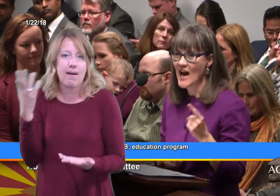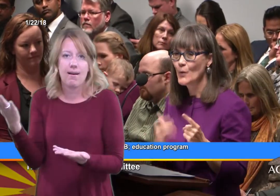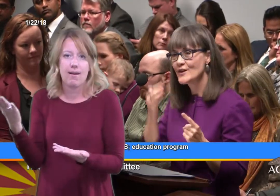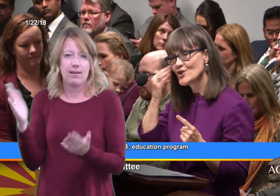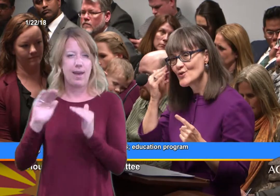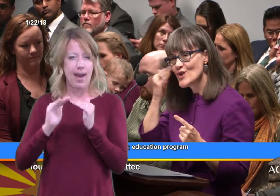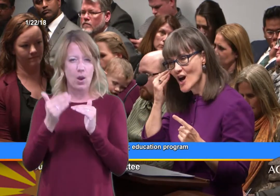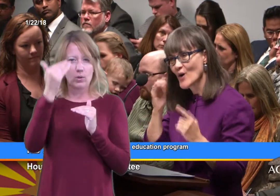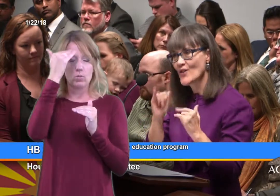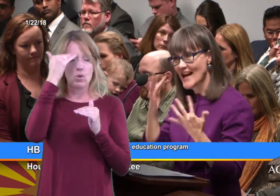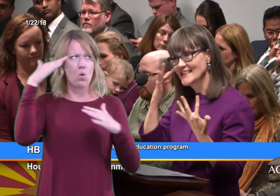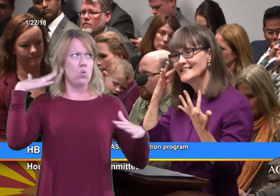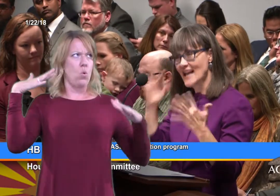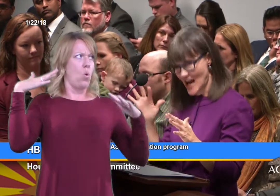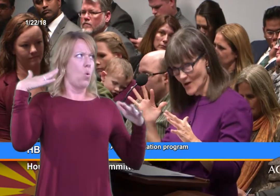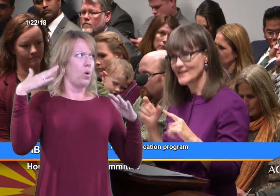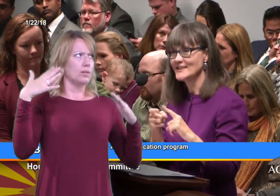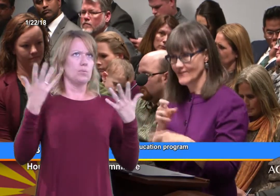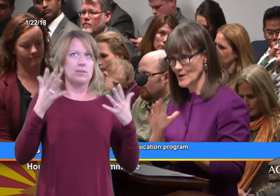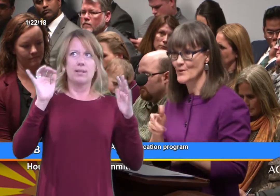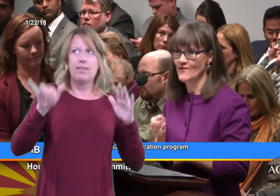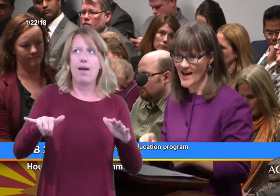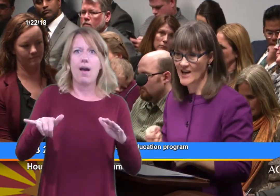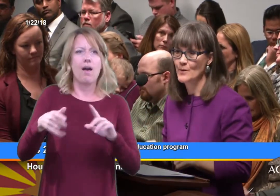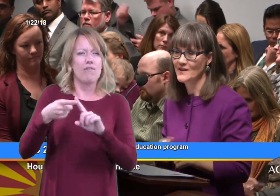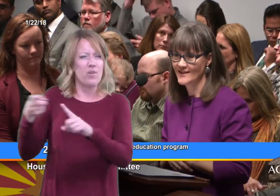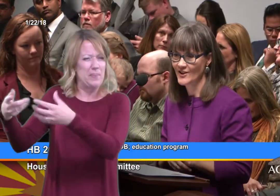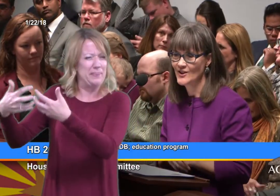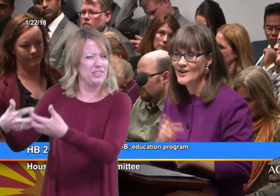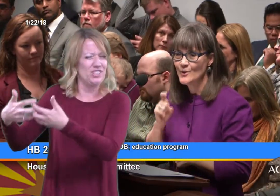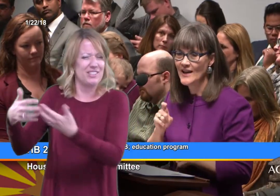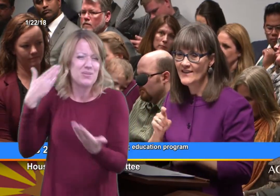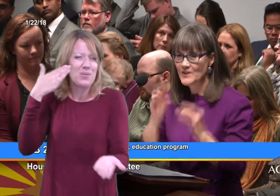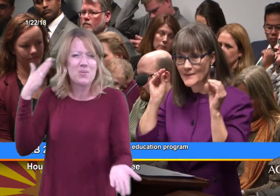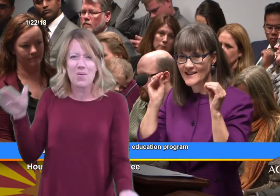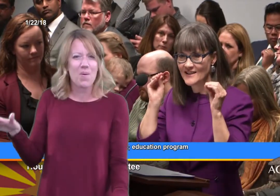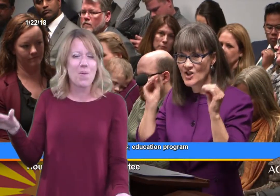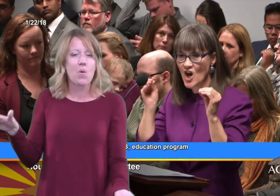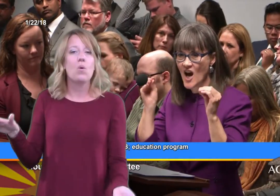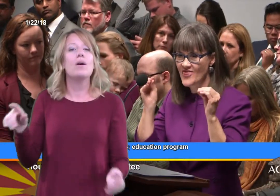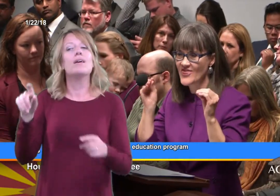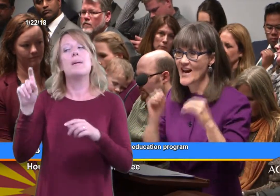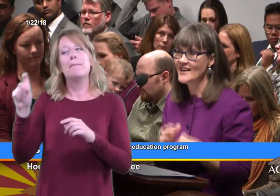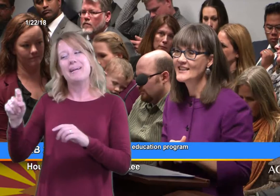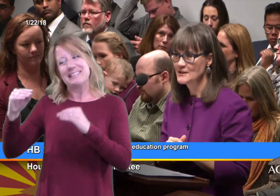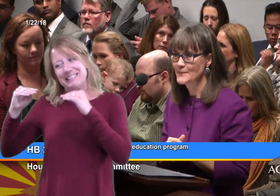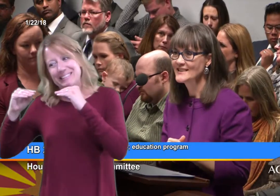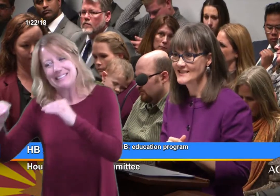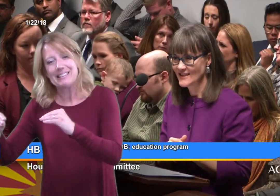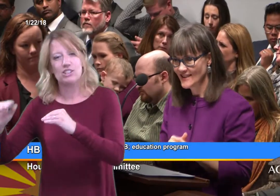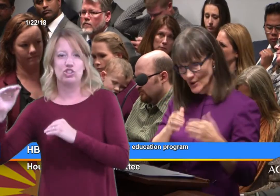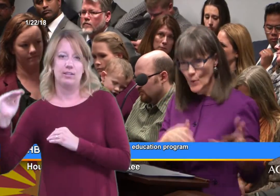How would you know that sound is from your vacuum cleaner? You have to be taught that explicitly.